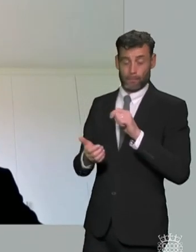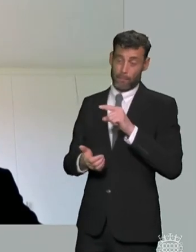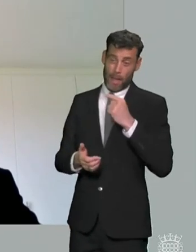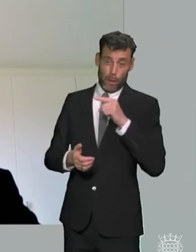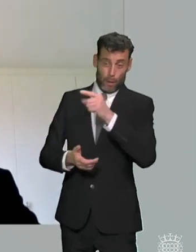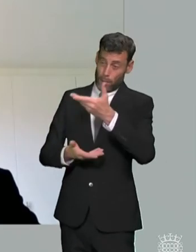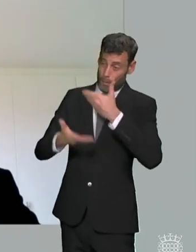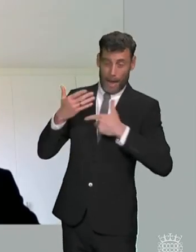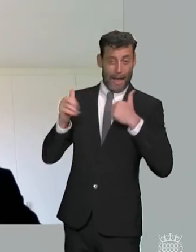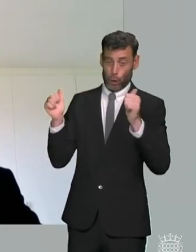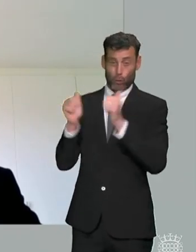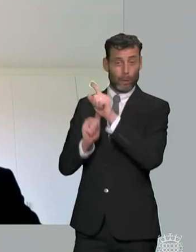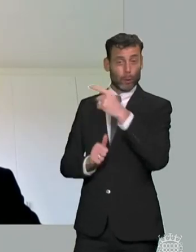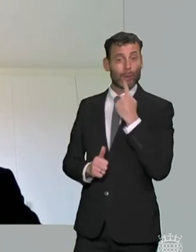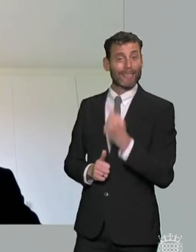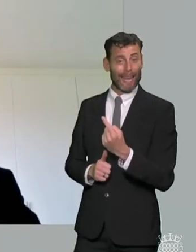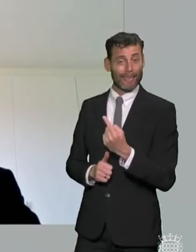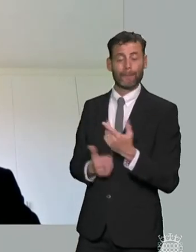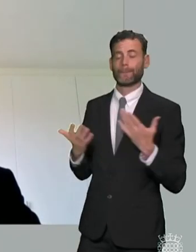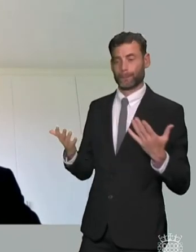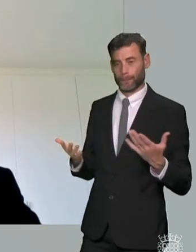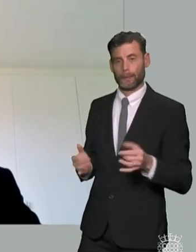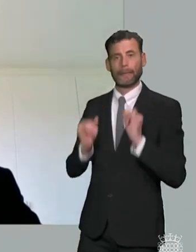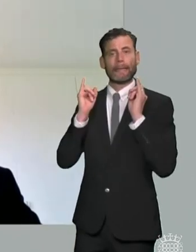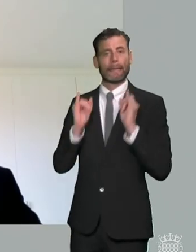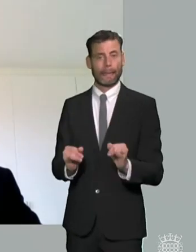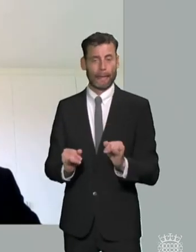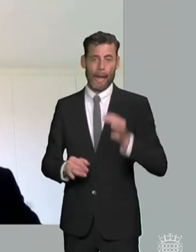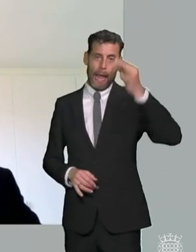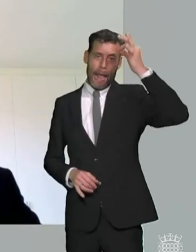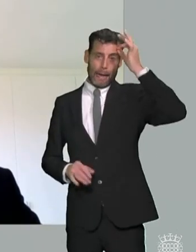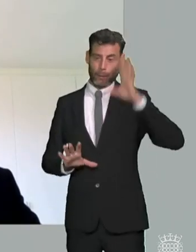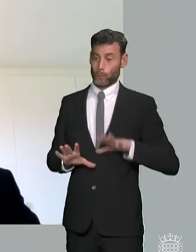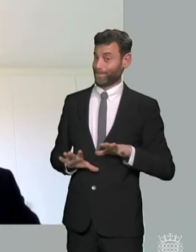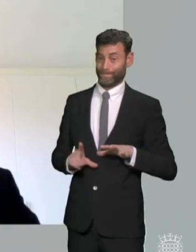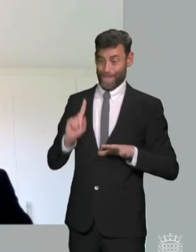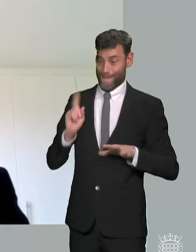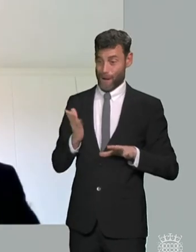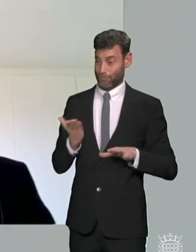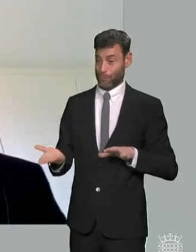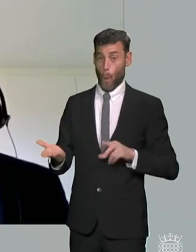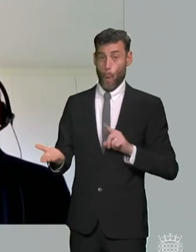there's a fundamental problem with the resourcing of this system and when we investigate problems in